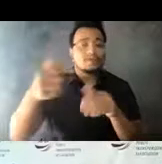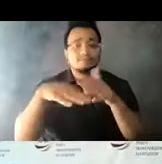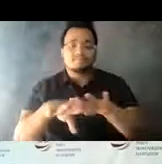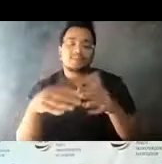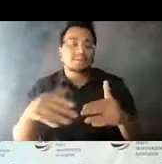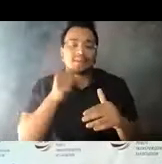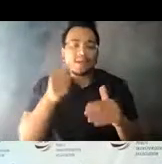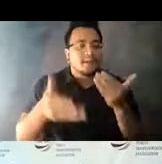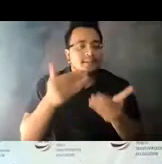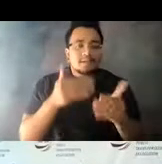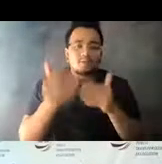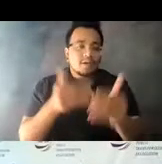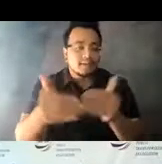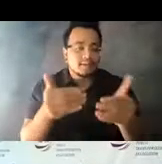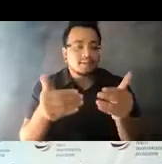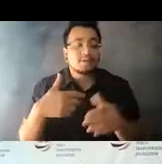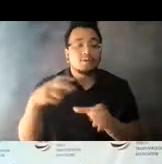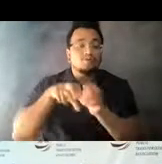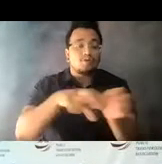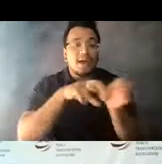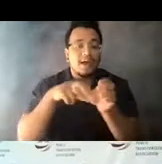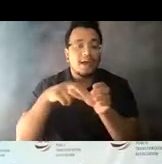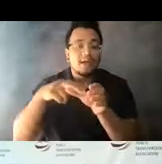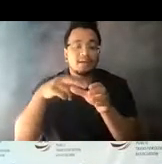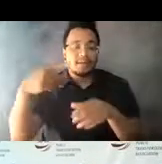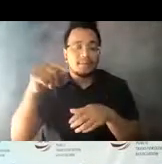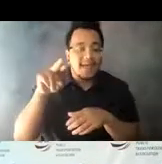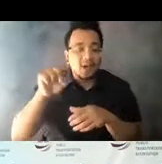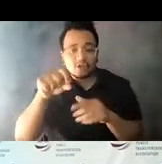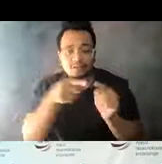14:13:43 Ridership patterns will change and routes will need to be adjusted.